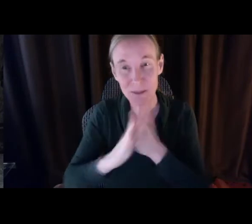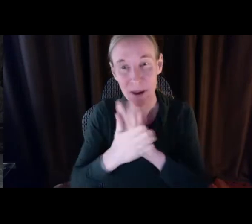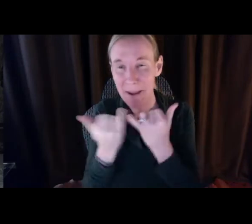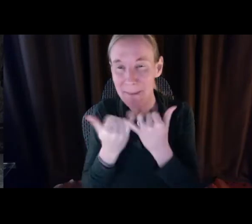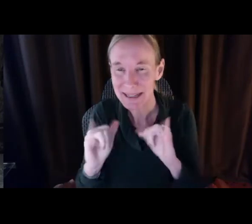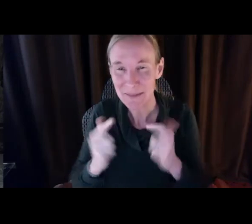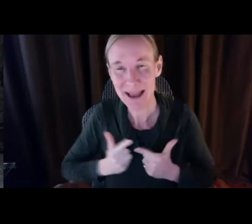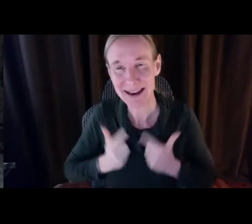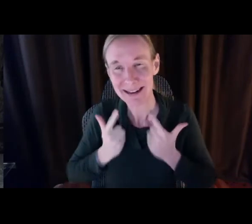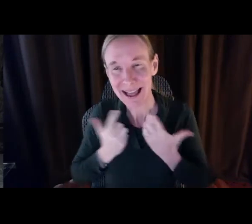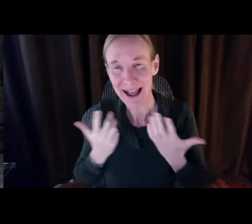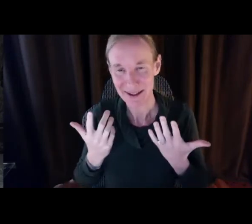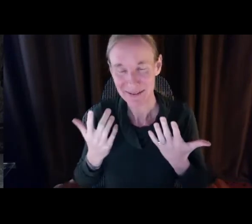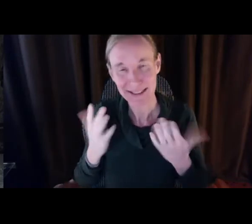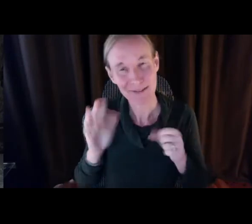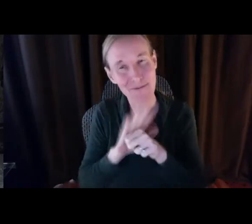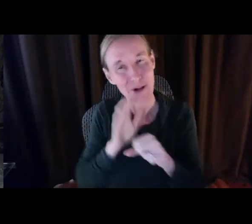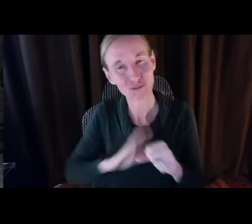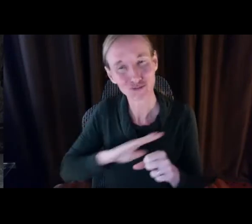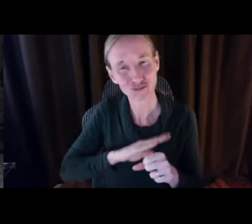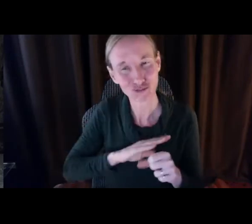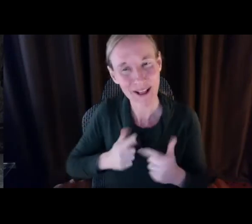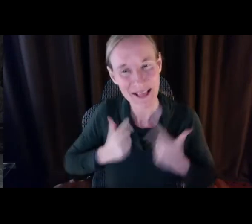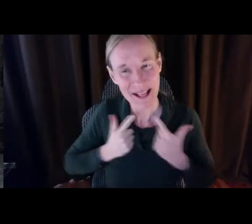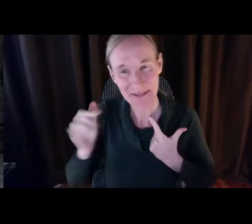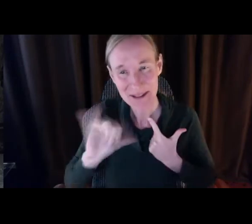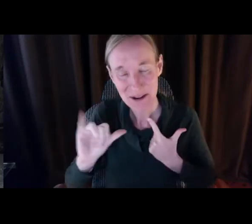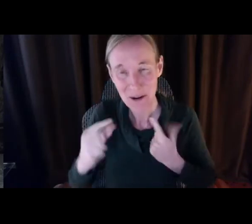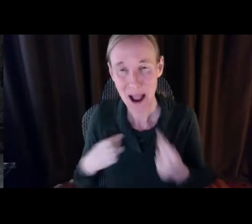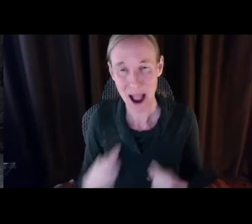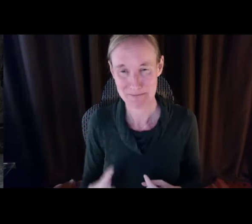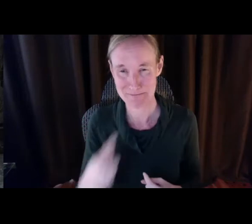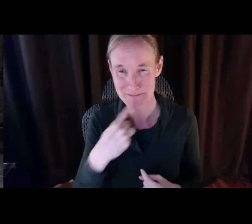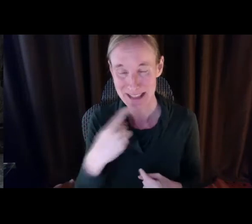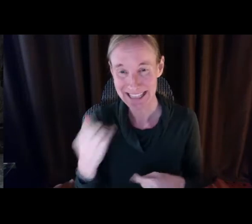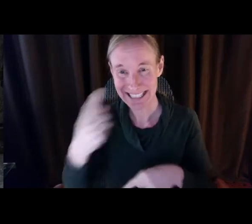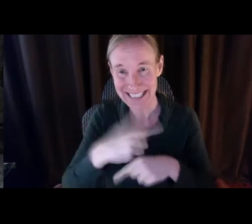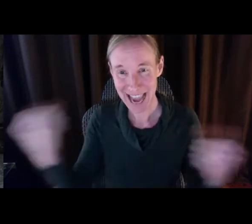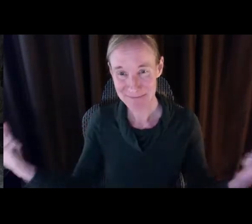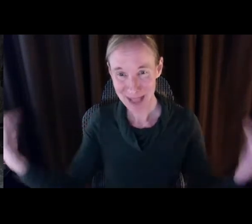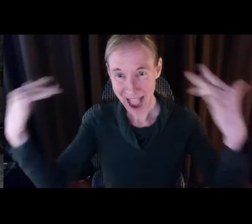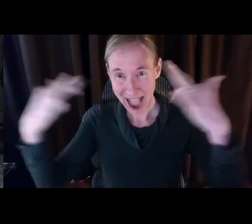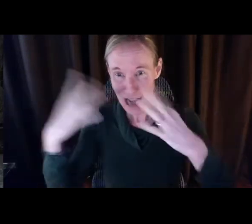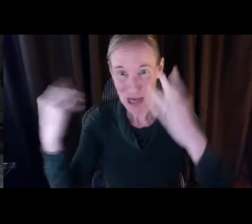two amazing organizations on the front lines of helping New Yorkers live independent fulfilling lives. I missed